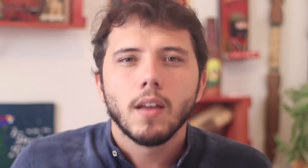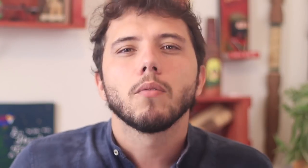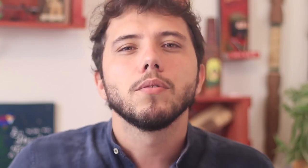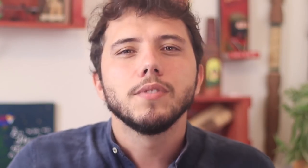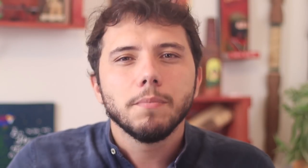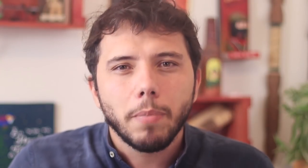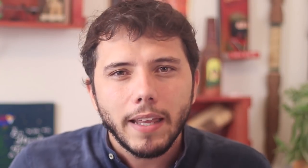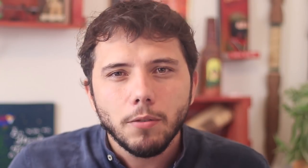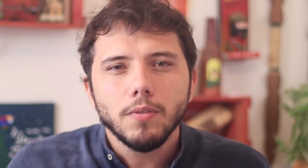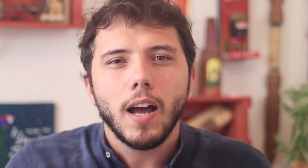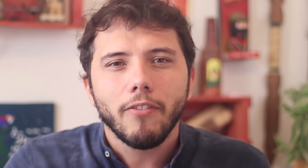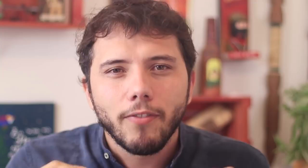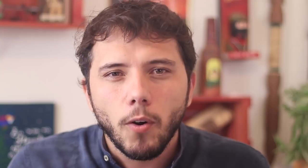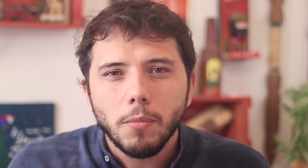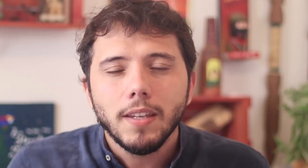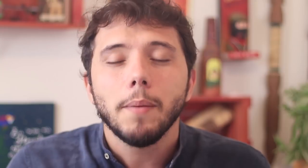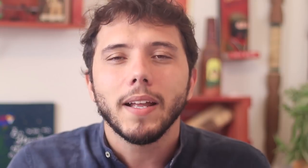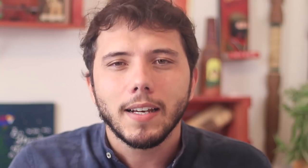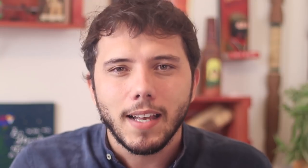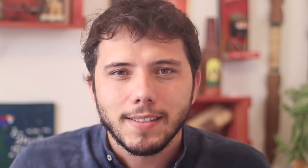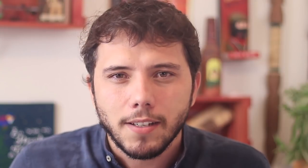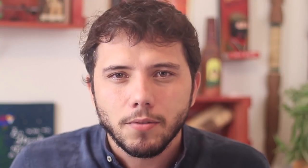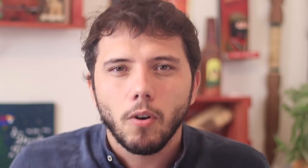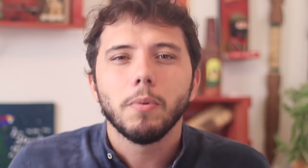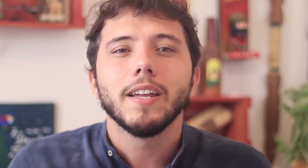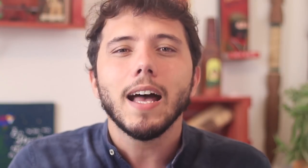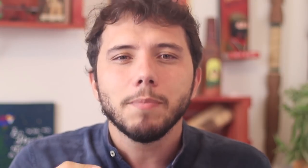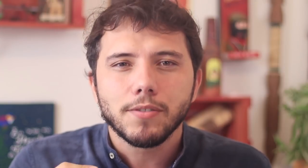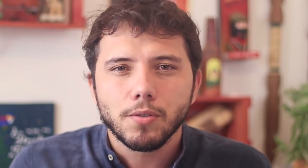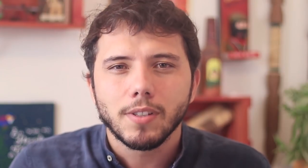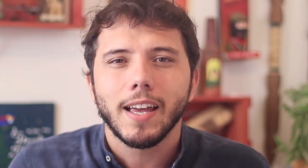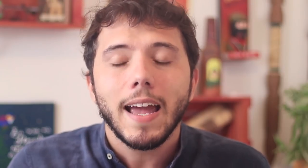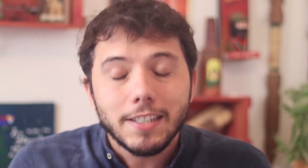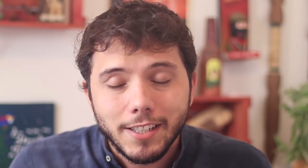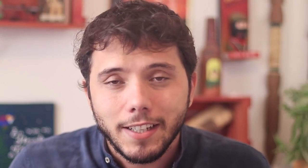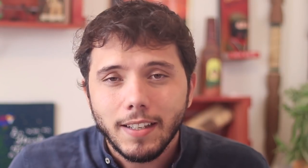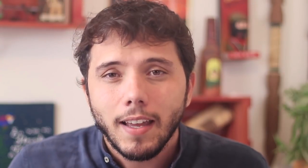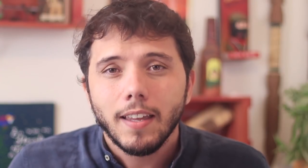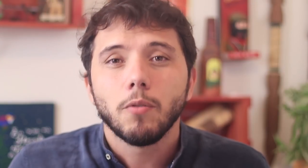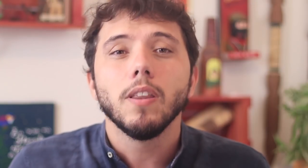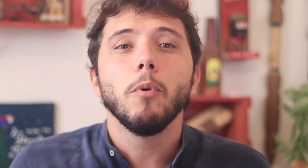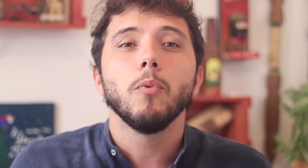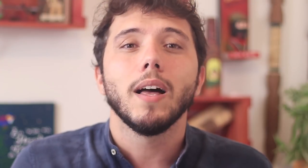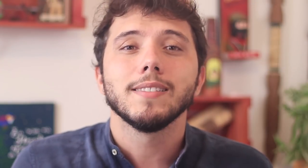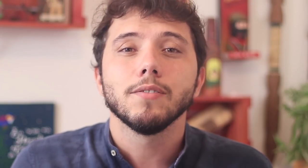when unemployment, hunger and precariousness force people to react and when the population